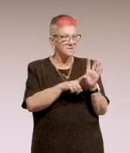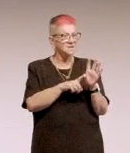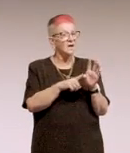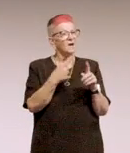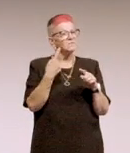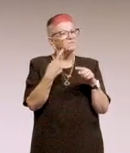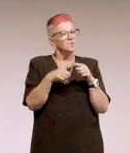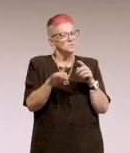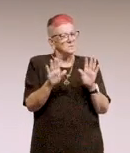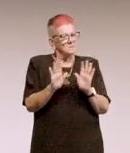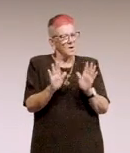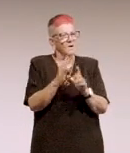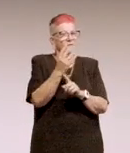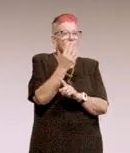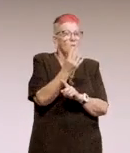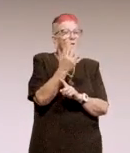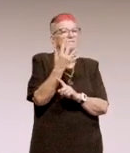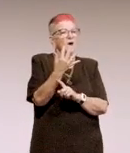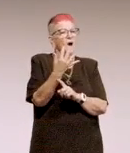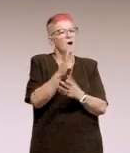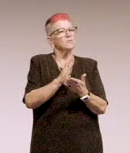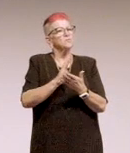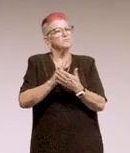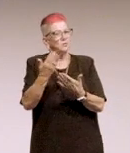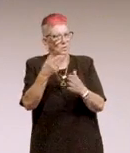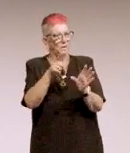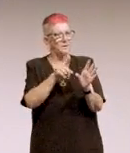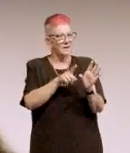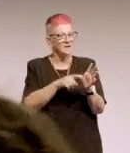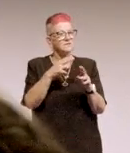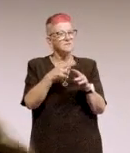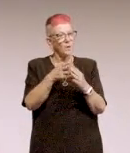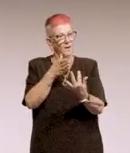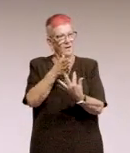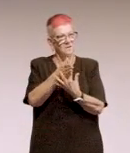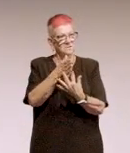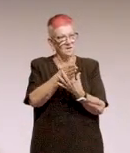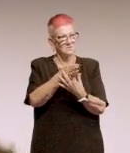Officially, probably for about four or five though in an actual accessibility role.